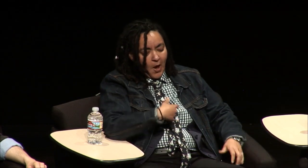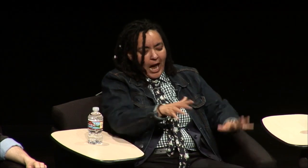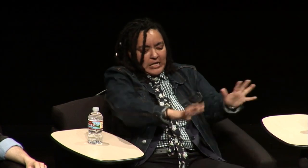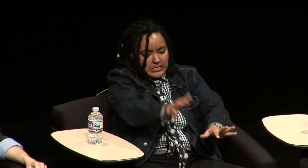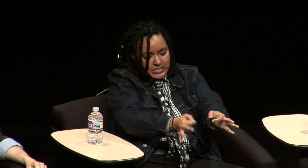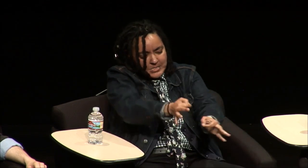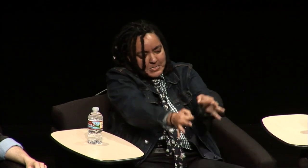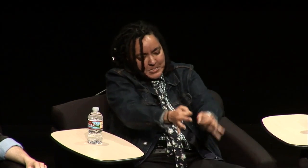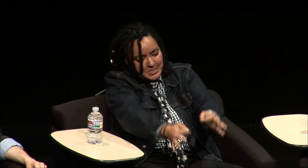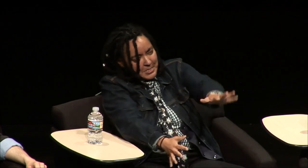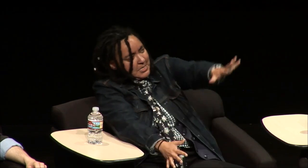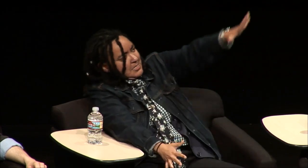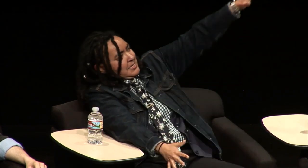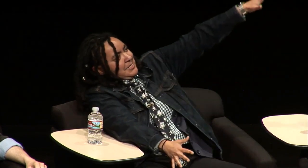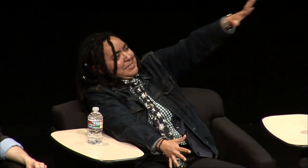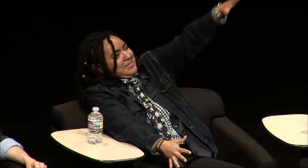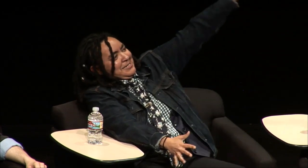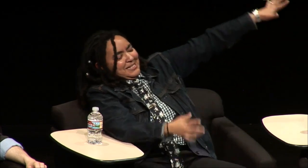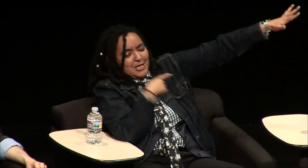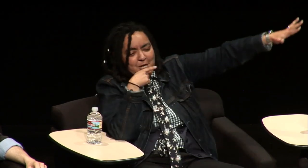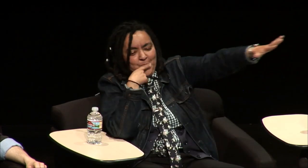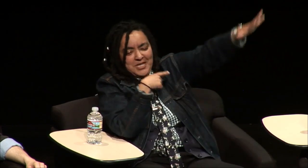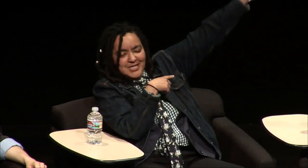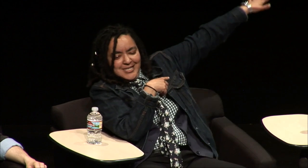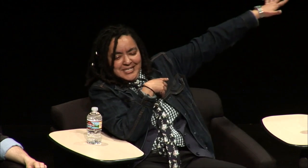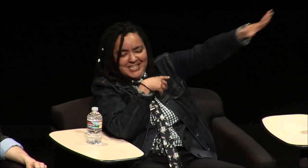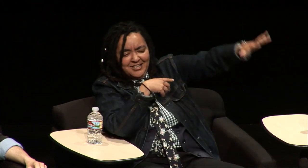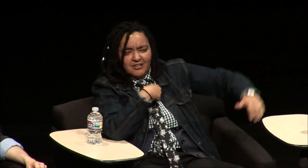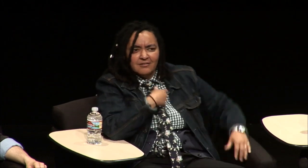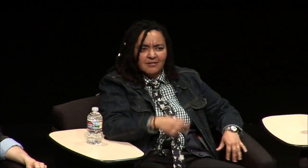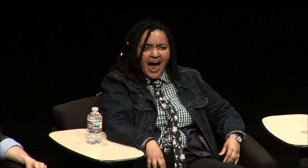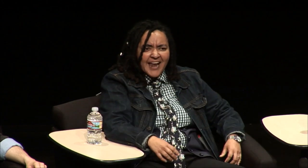family should sign. So my mom was trying to explain he's